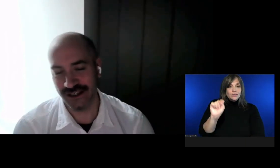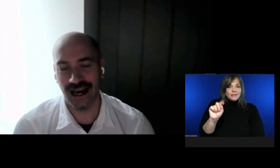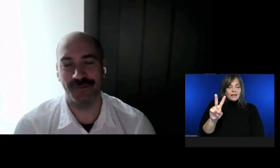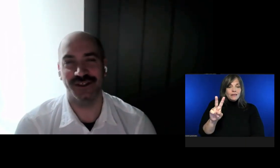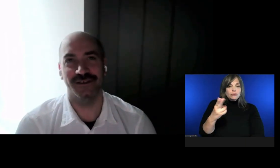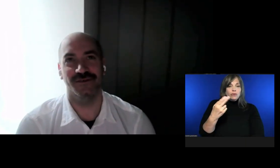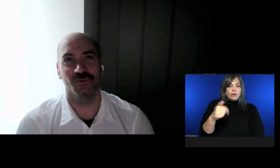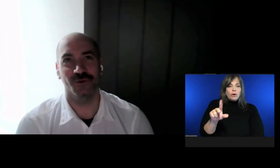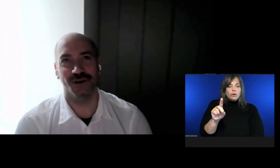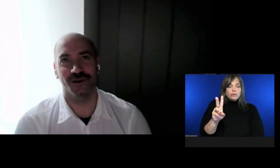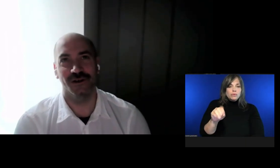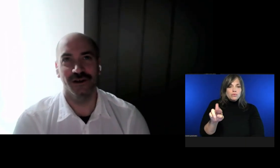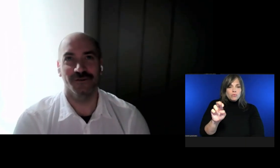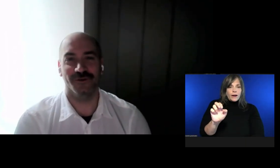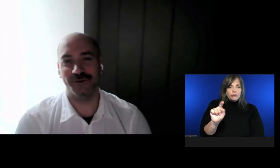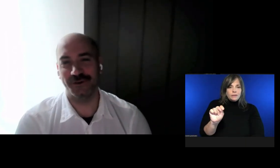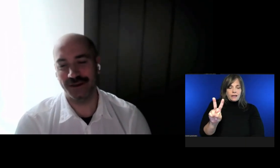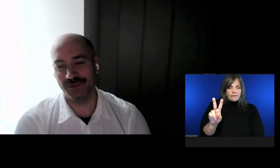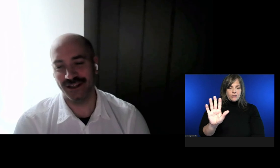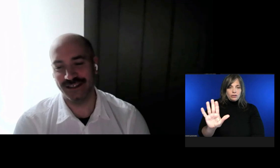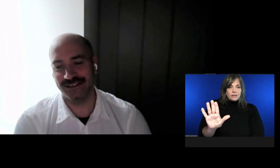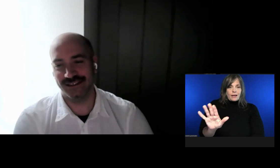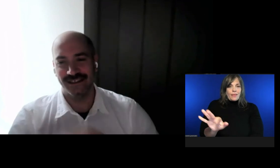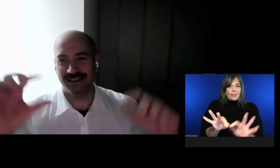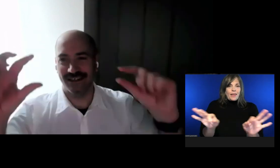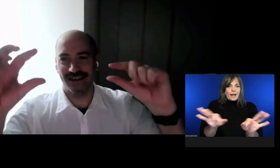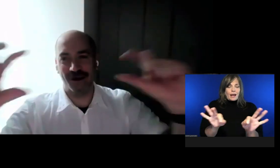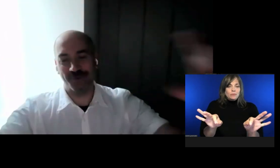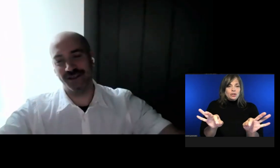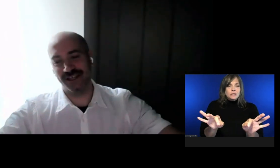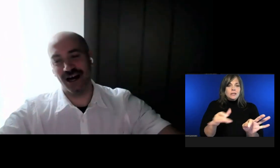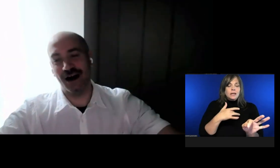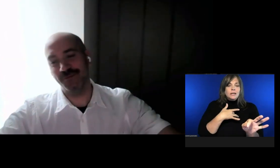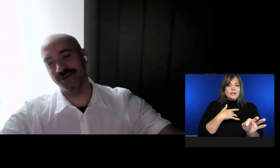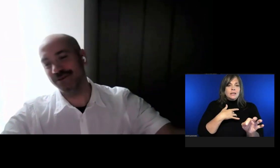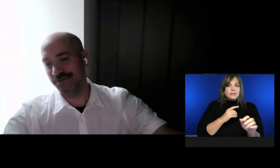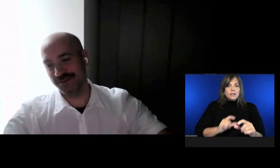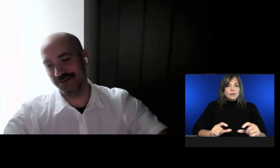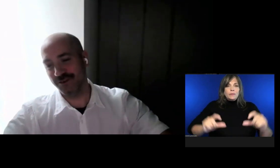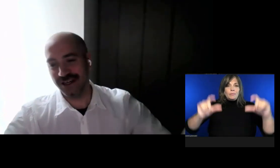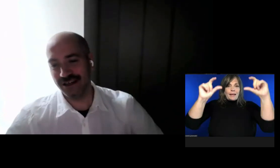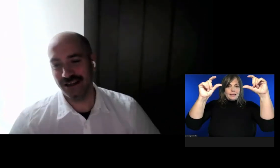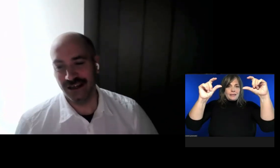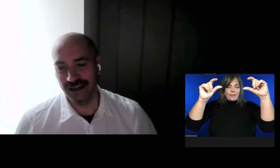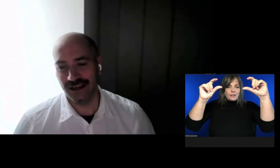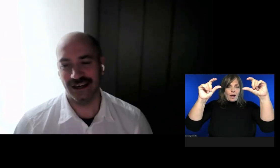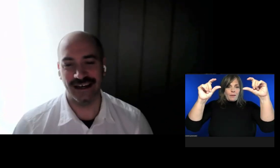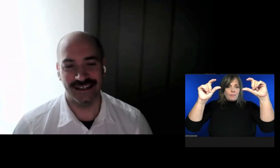The captions were frequently placed up at the top of the screen.